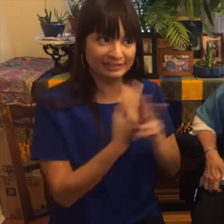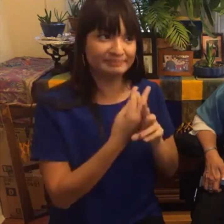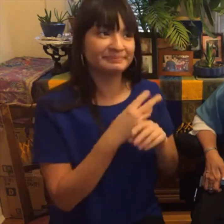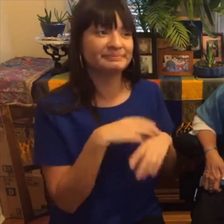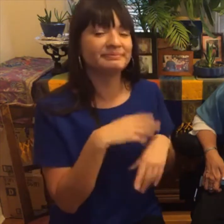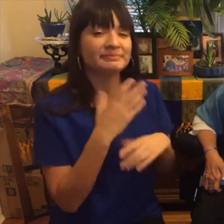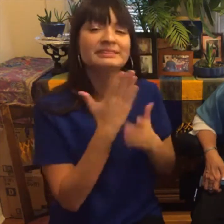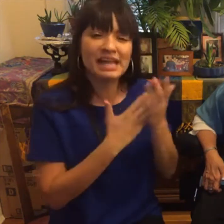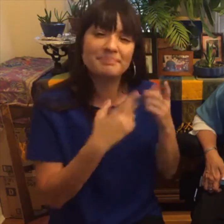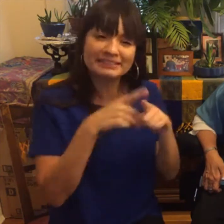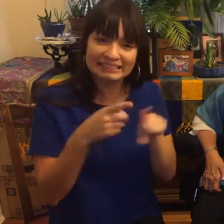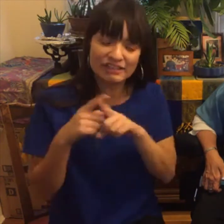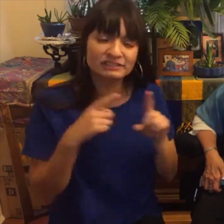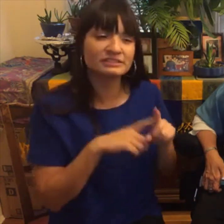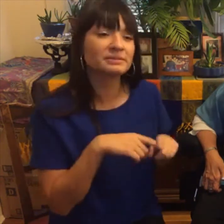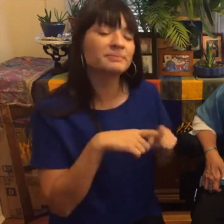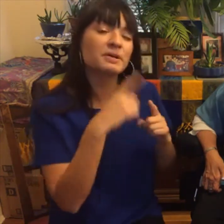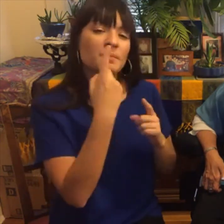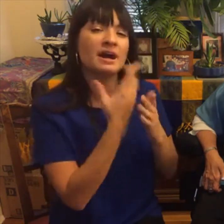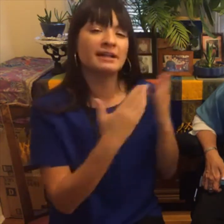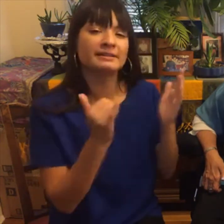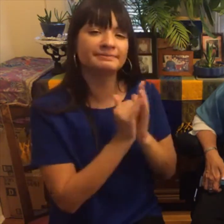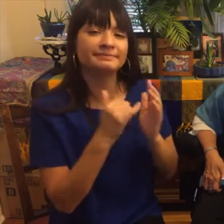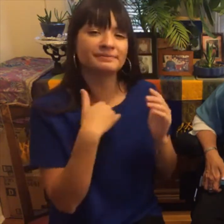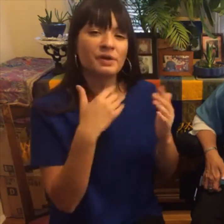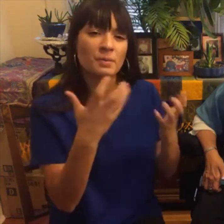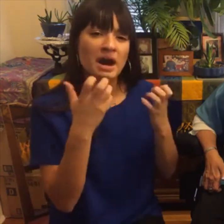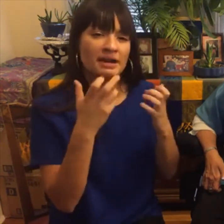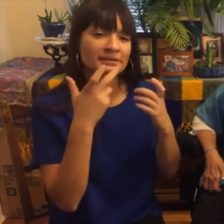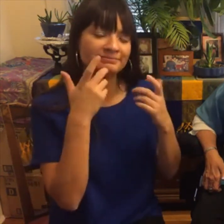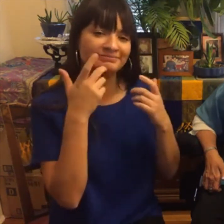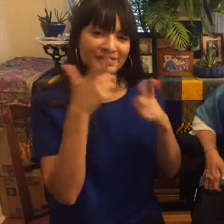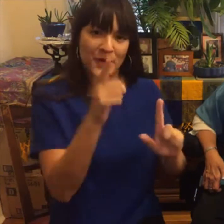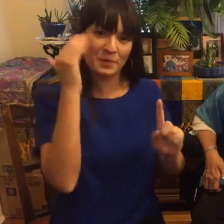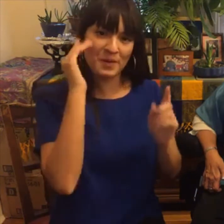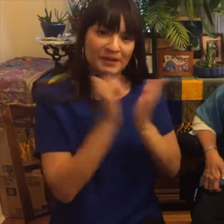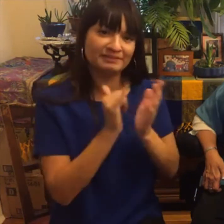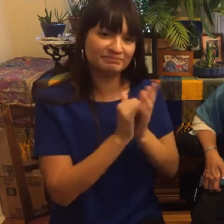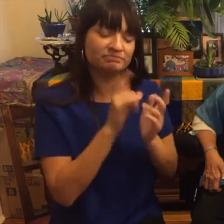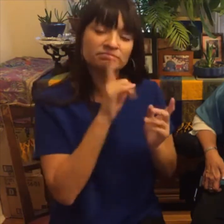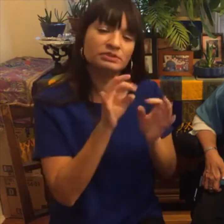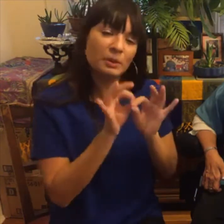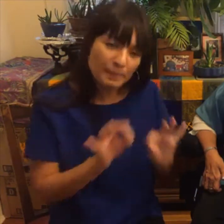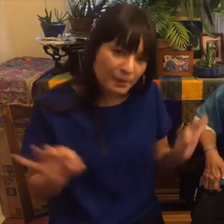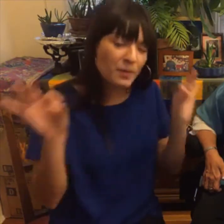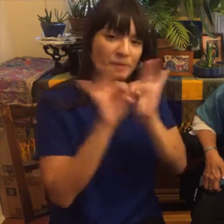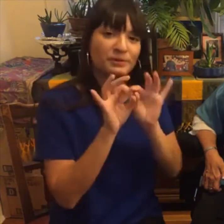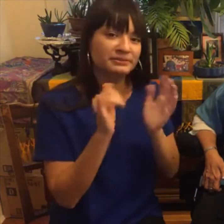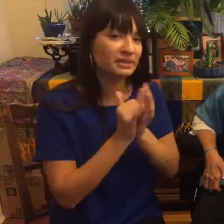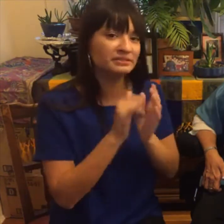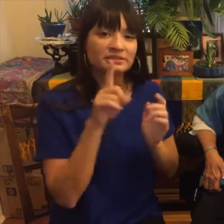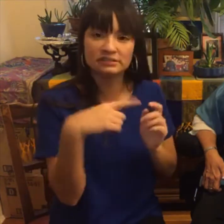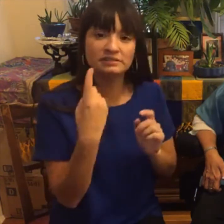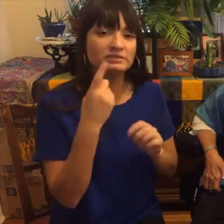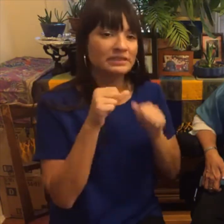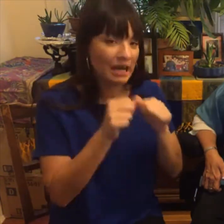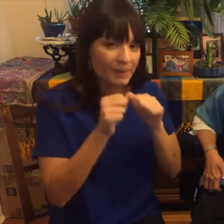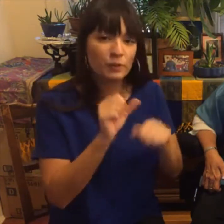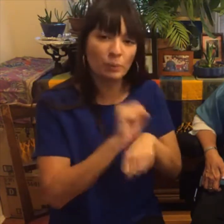people have a lot in common all over the world and of course we have many differences but really I want to let you know that it's very important to just